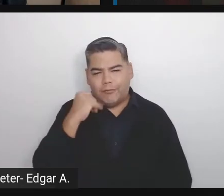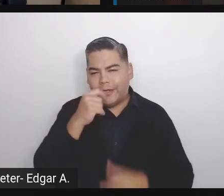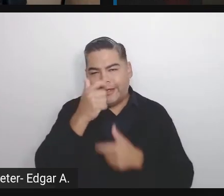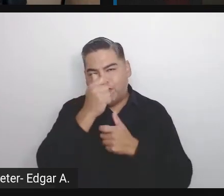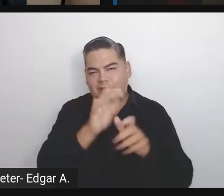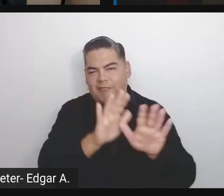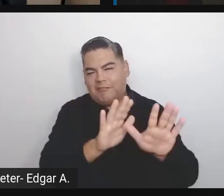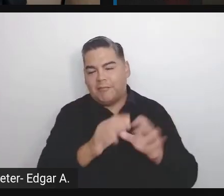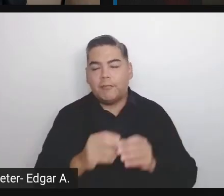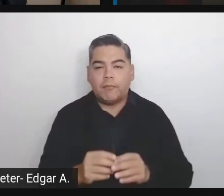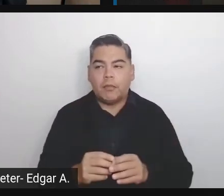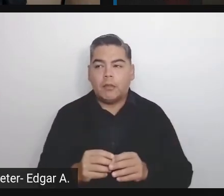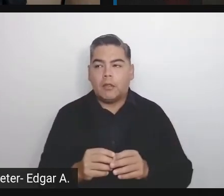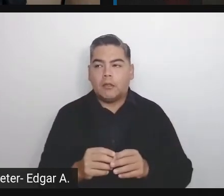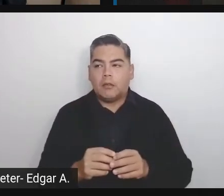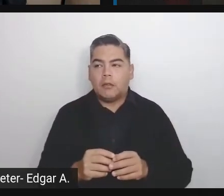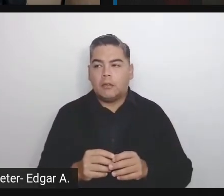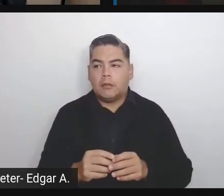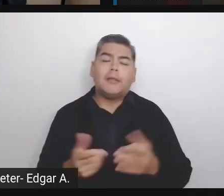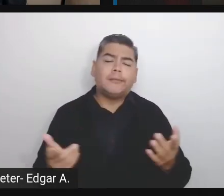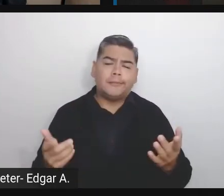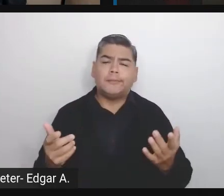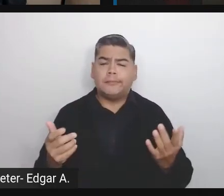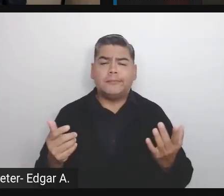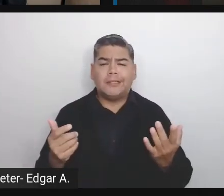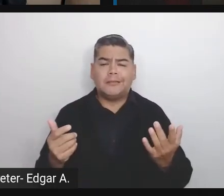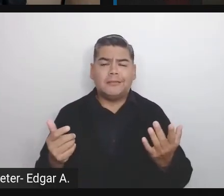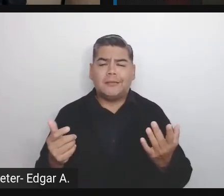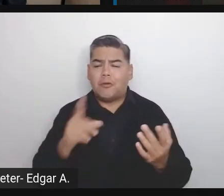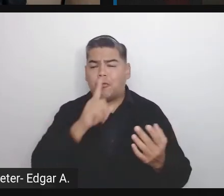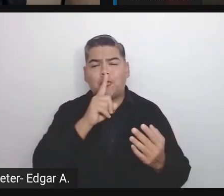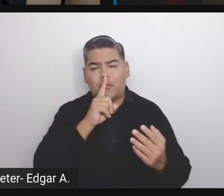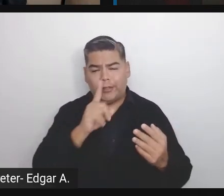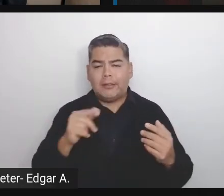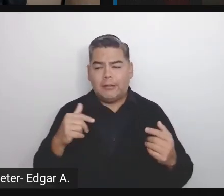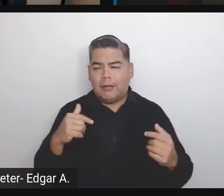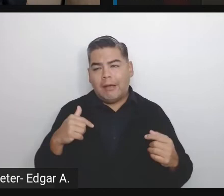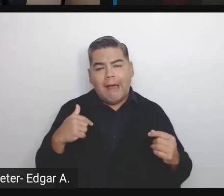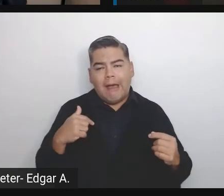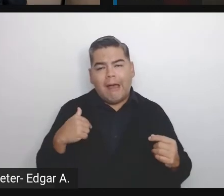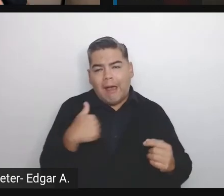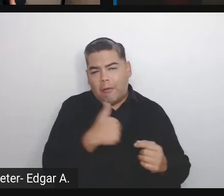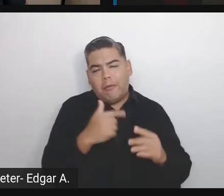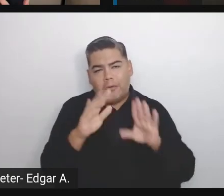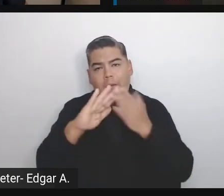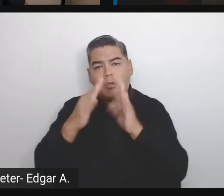our community it's so different that I think that meeting those people